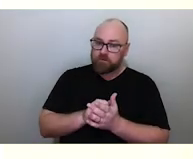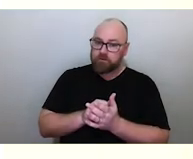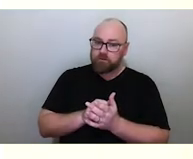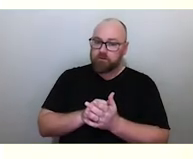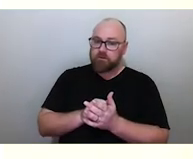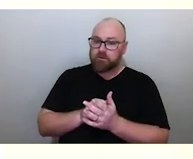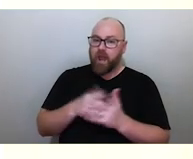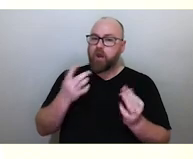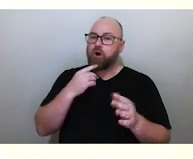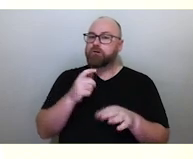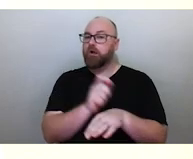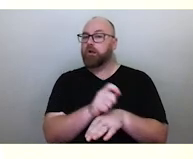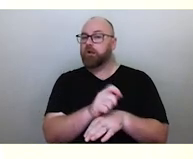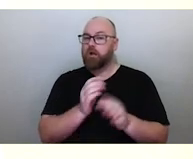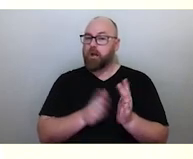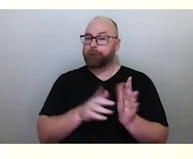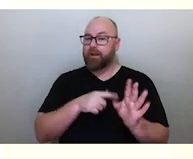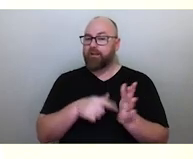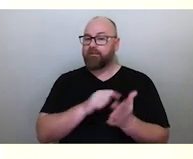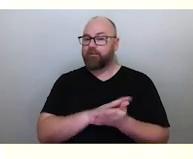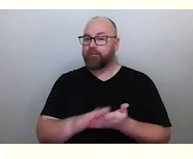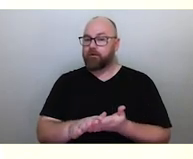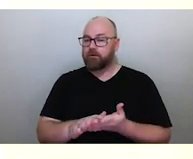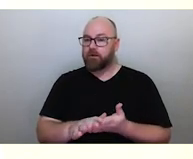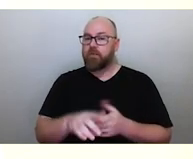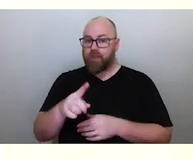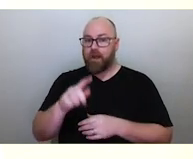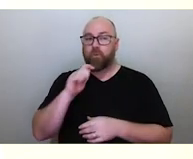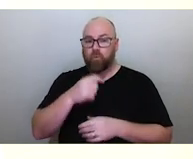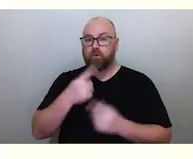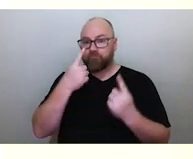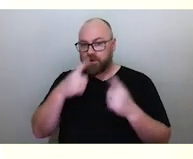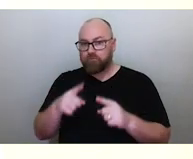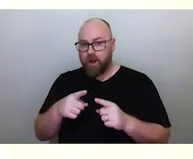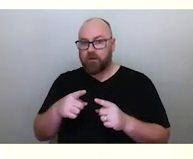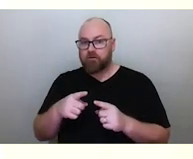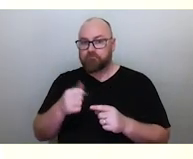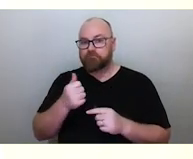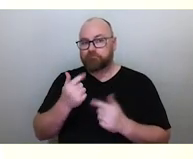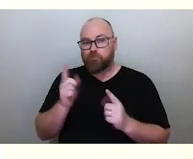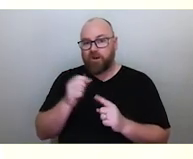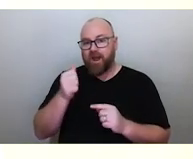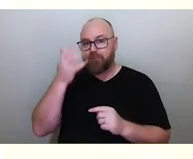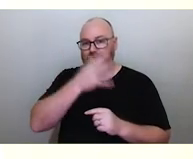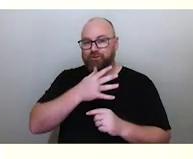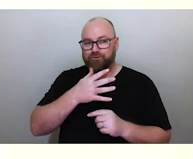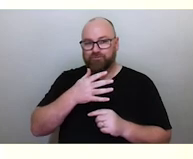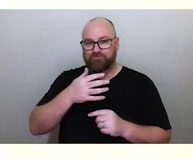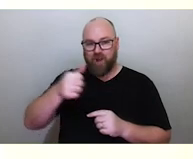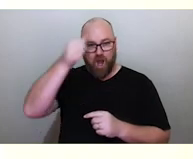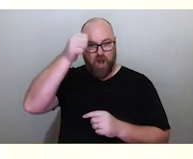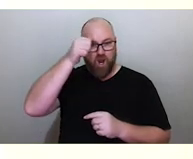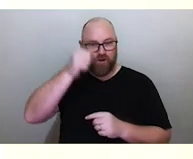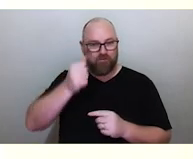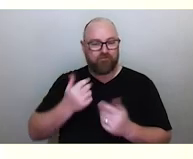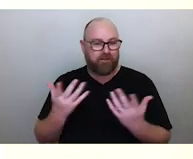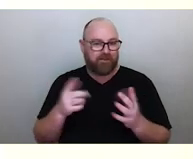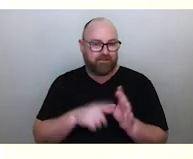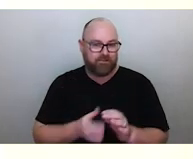and not just dismissing them as myth and legend, they would have been able to figure out something that Aboriginal people have long known that would have led them to that discovery